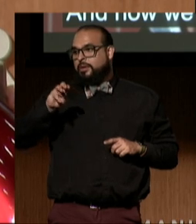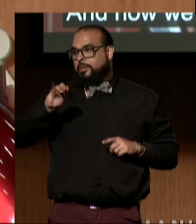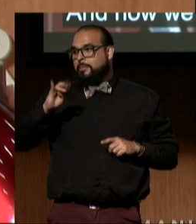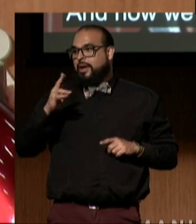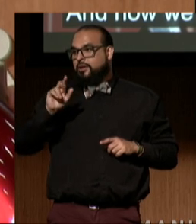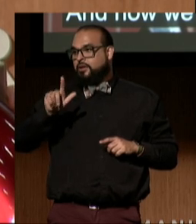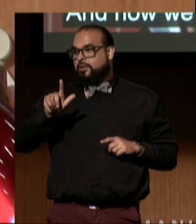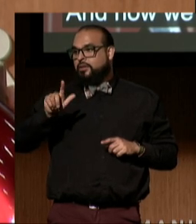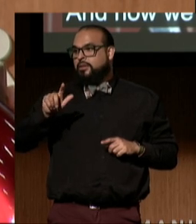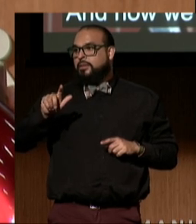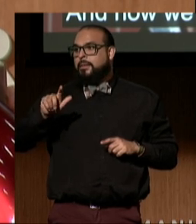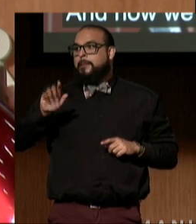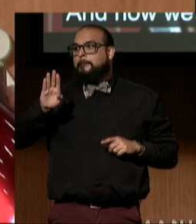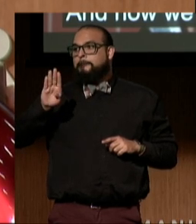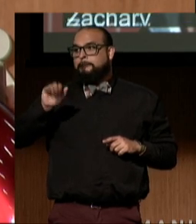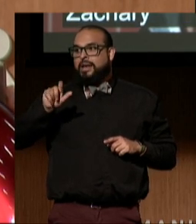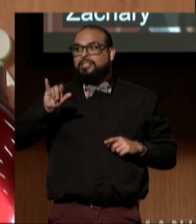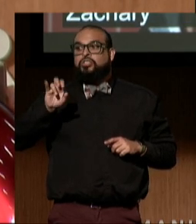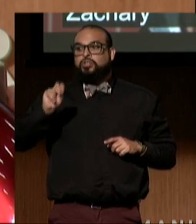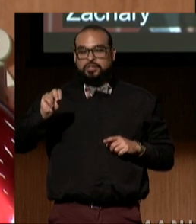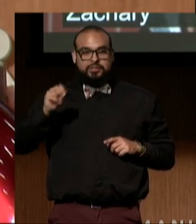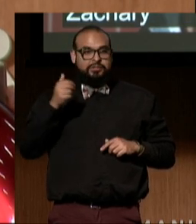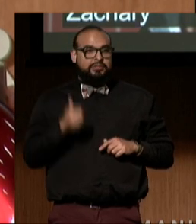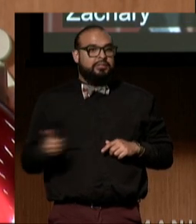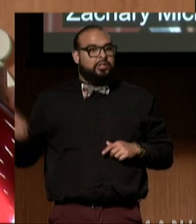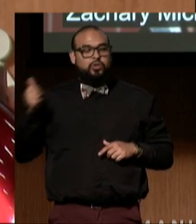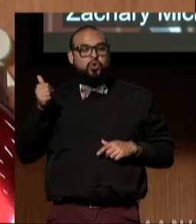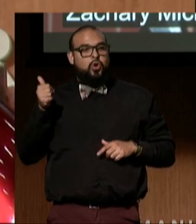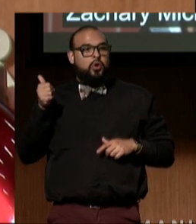Senior Manager of Strategic Alliances for Verizon.